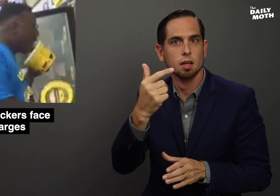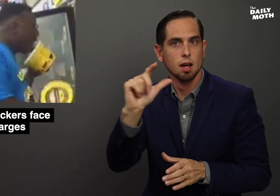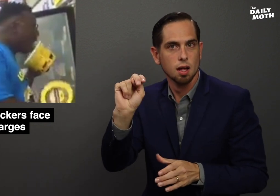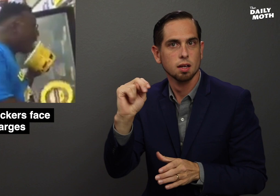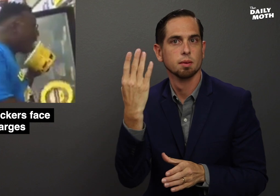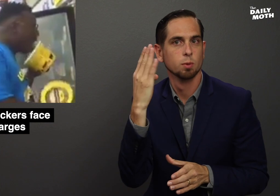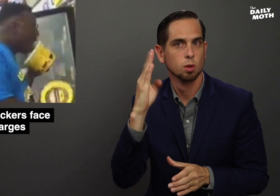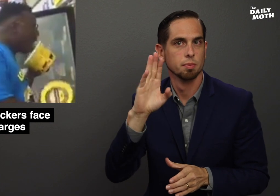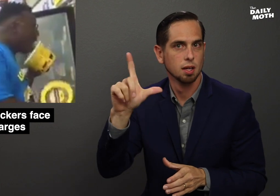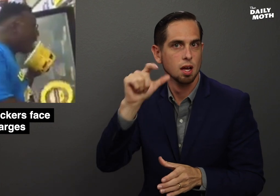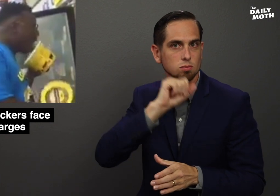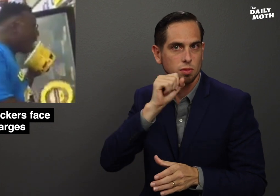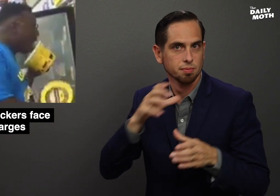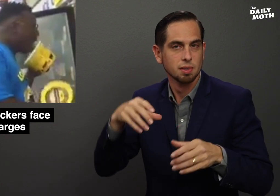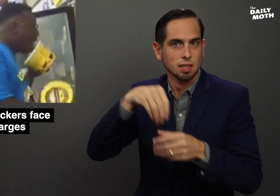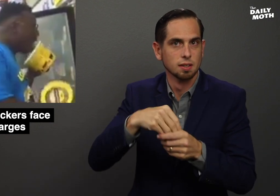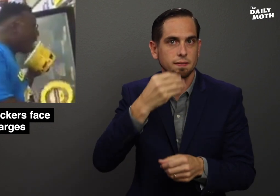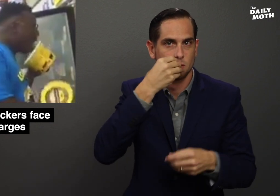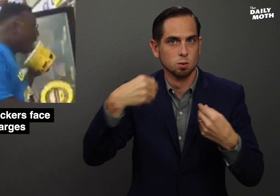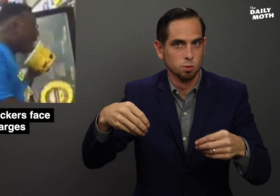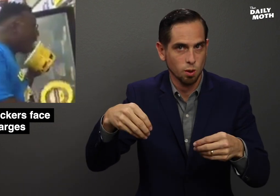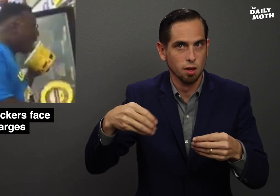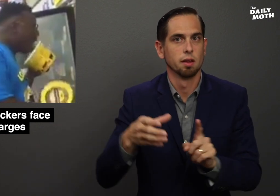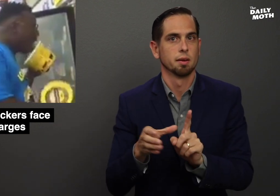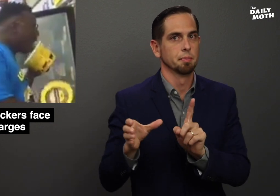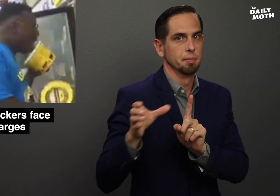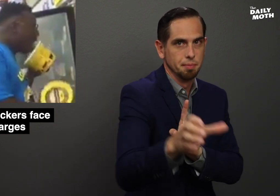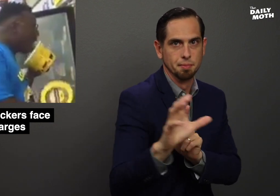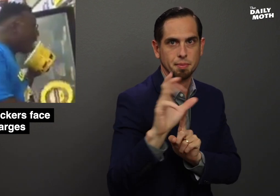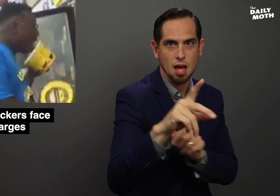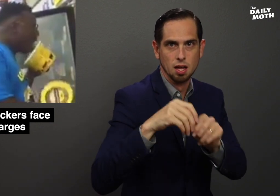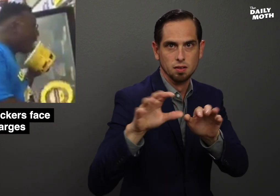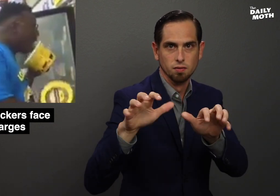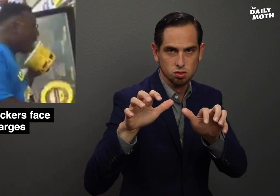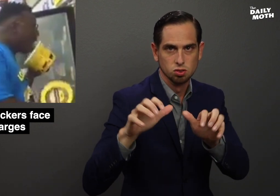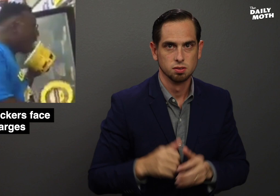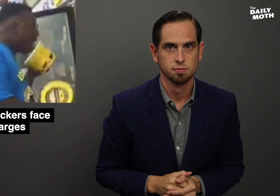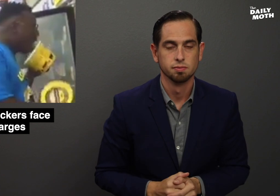Blue Bell ice cream in a supermarket and putting it back in the freezer.